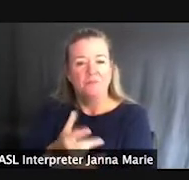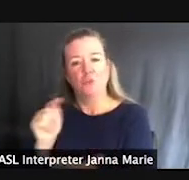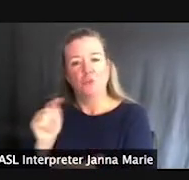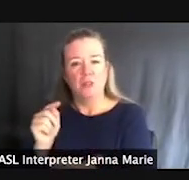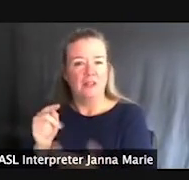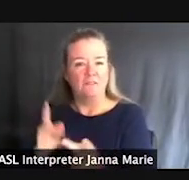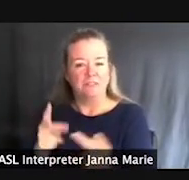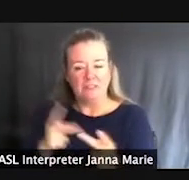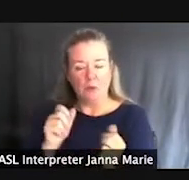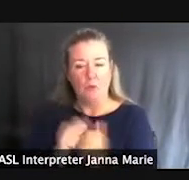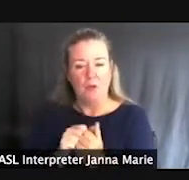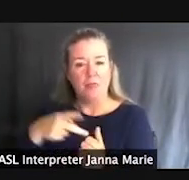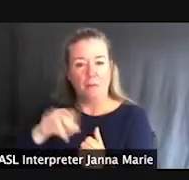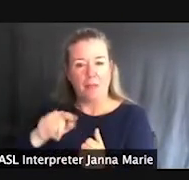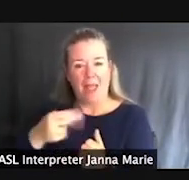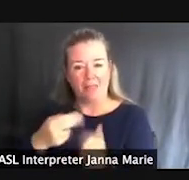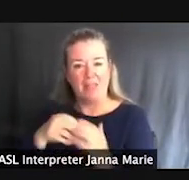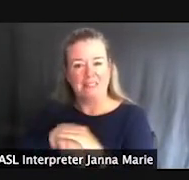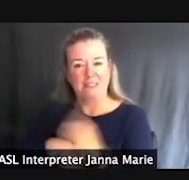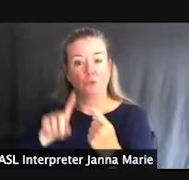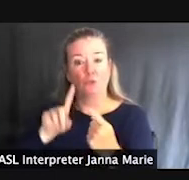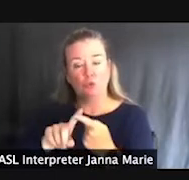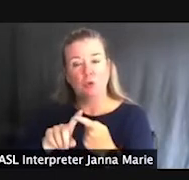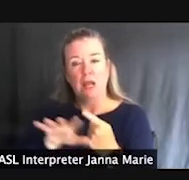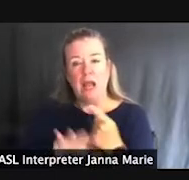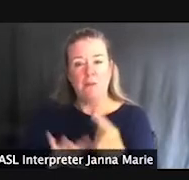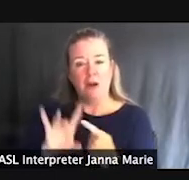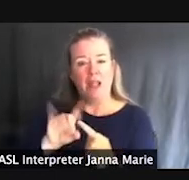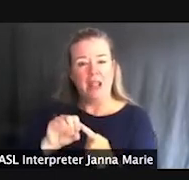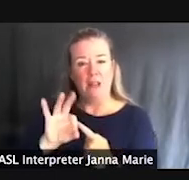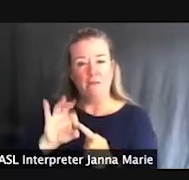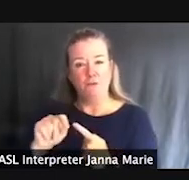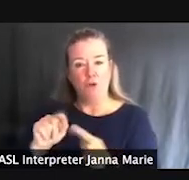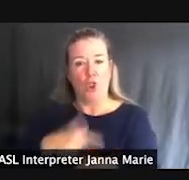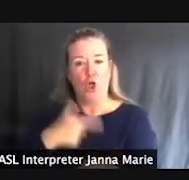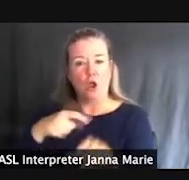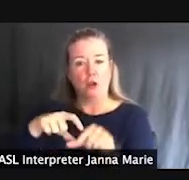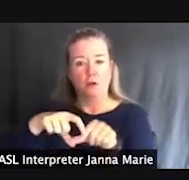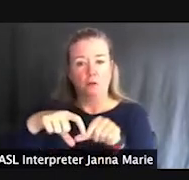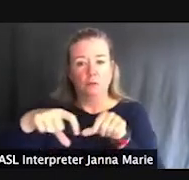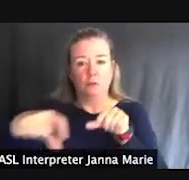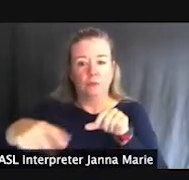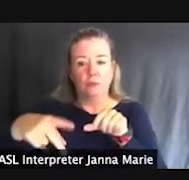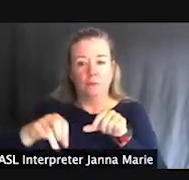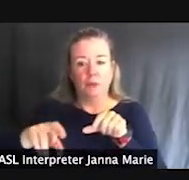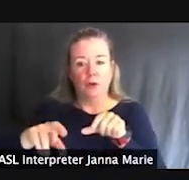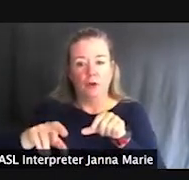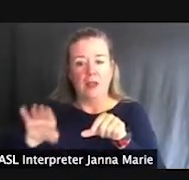out to an approximately 80-foot-long floating courtesy pier. And that's what the bottom right picture there is, this floating courtesy pier.